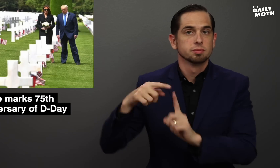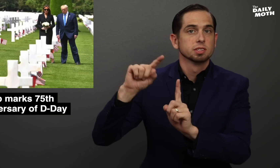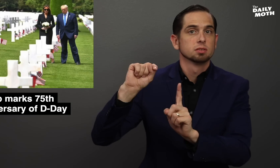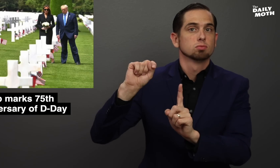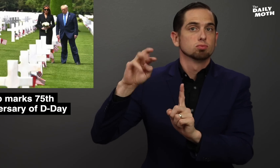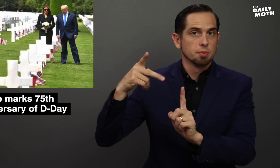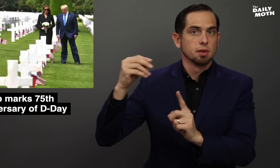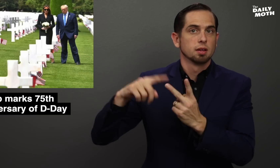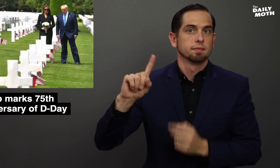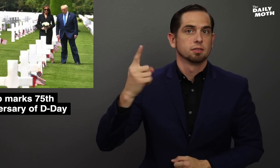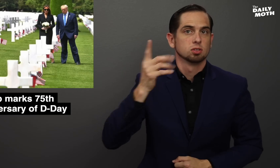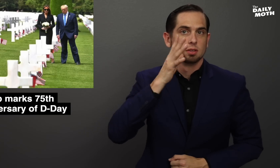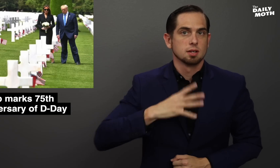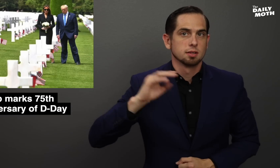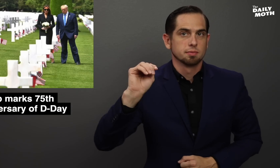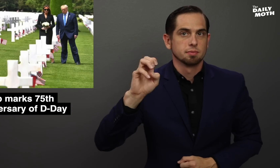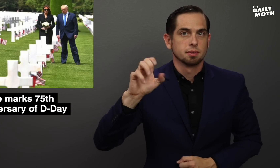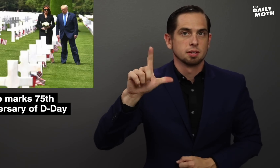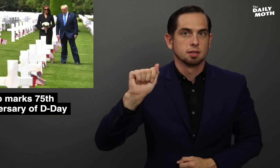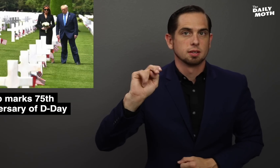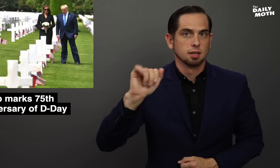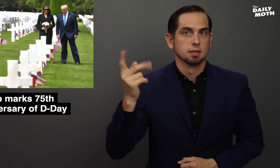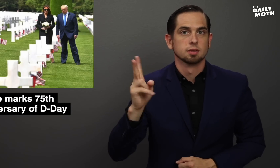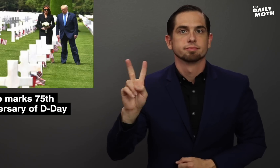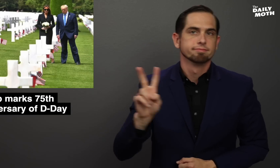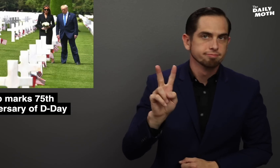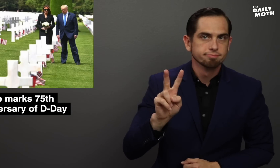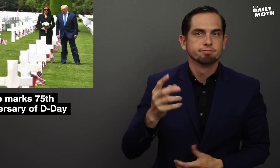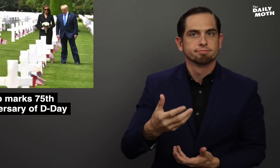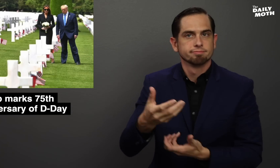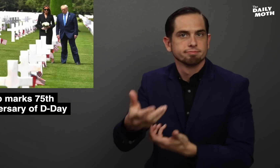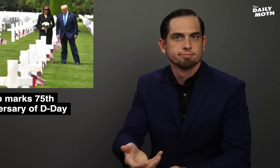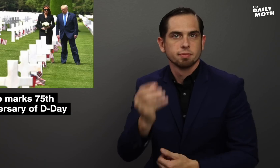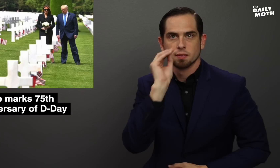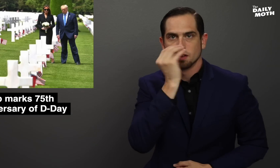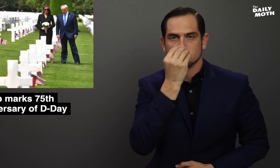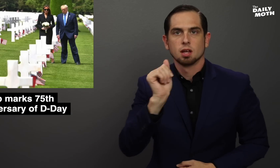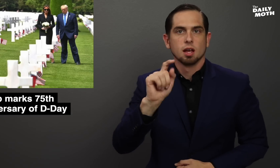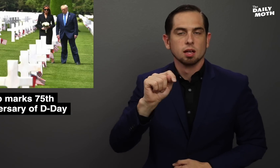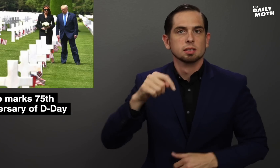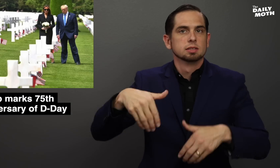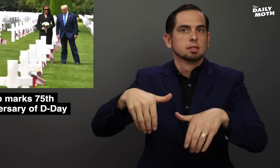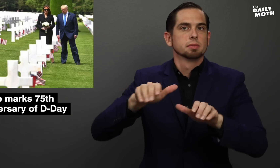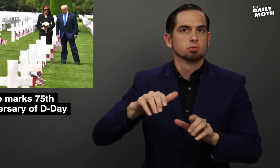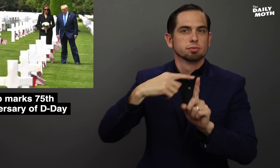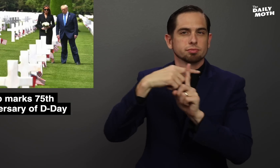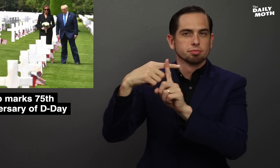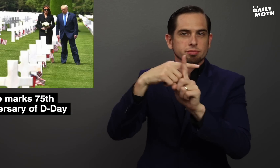Trump and First Lady Melania laid down flowers at a cemetery